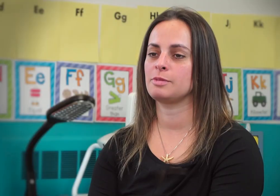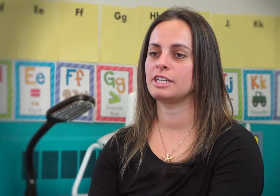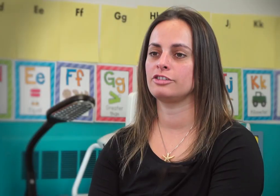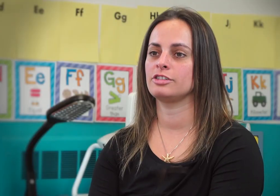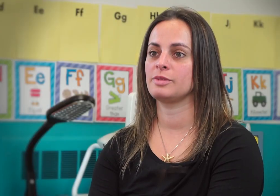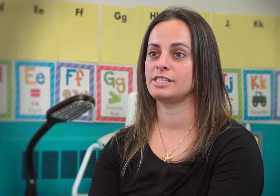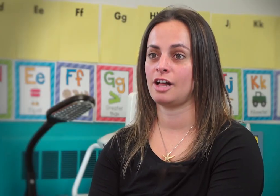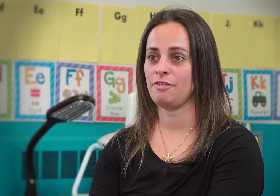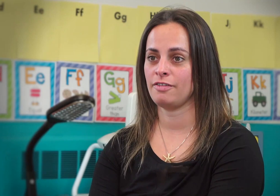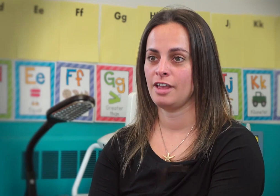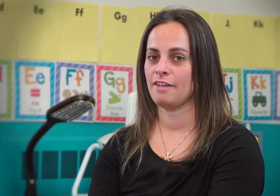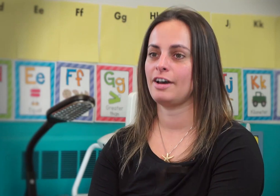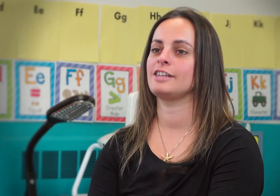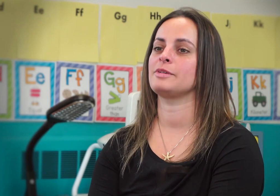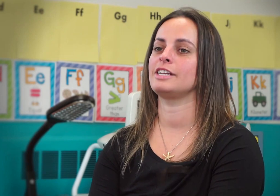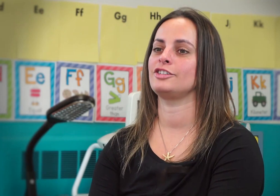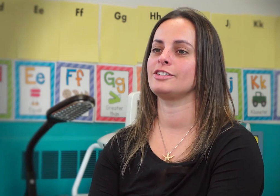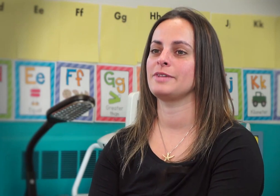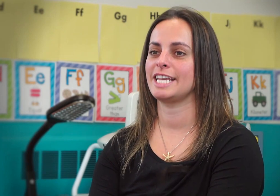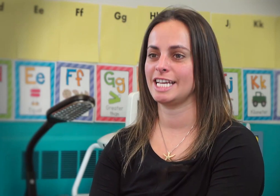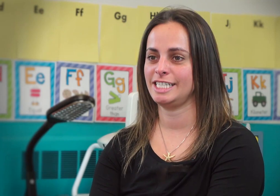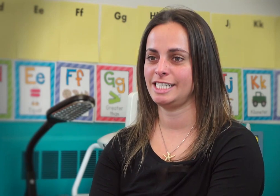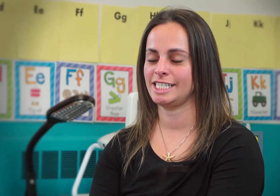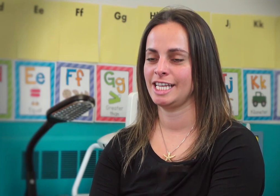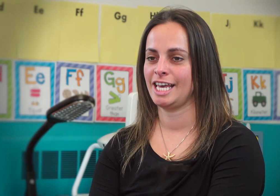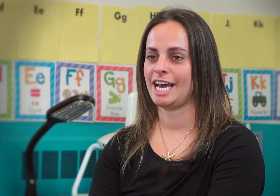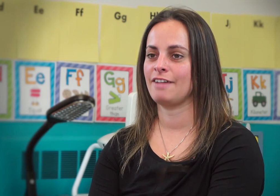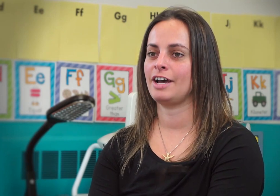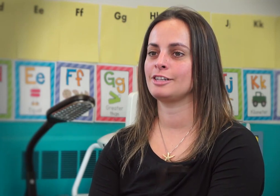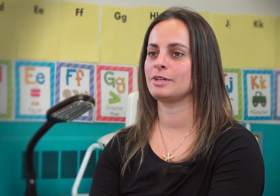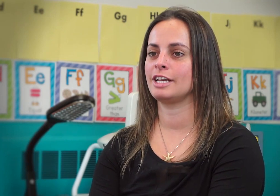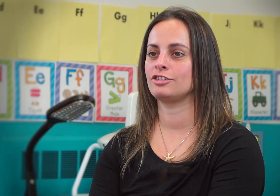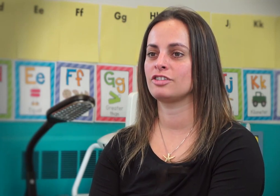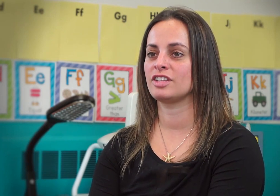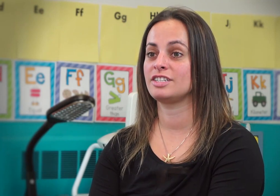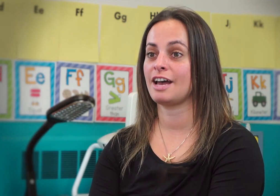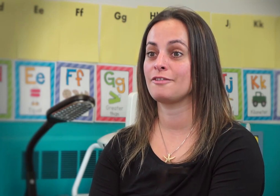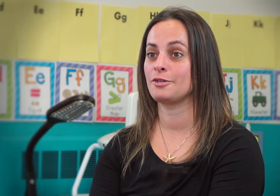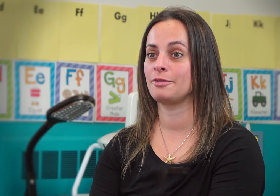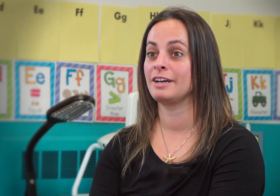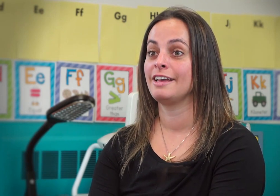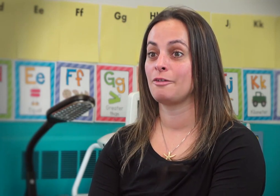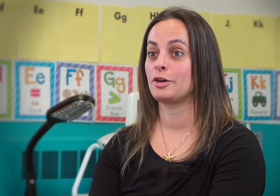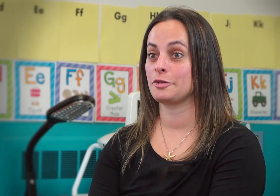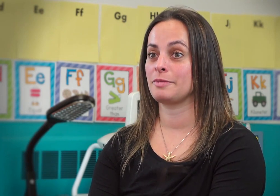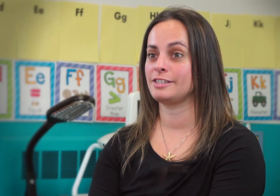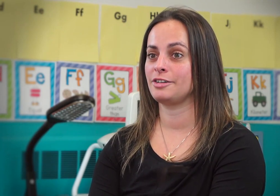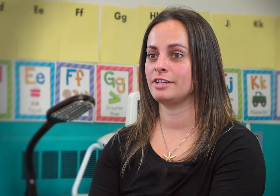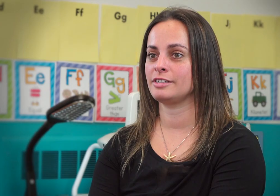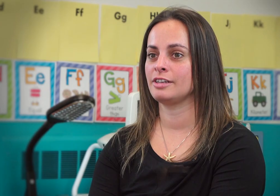I have high expectations of myself. I have high expectations of my kids. I have high expectations of the staff, who work with my students.